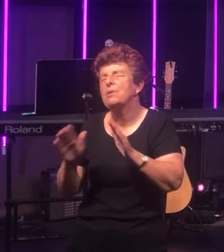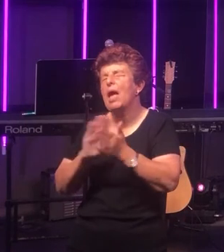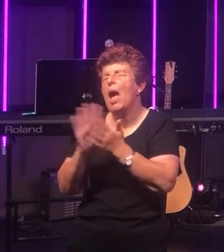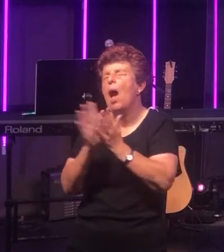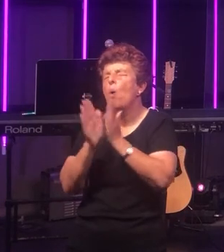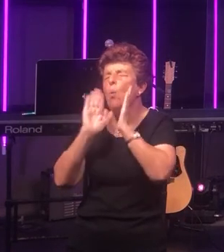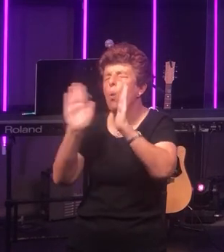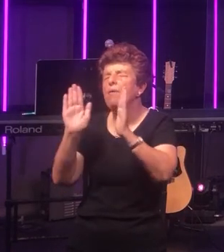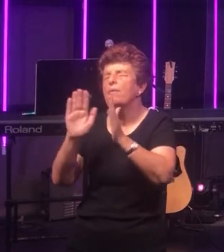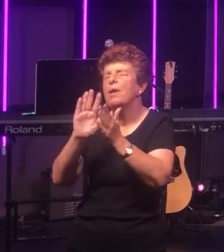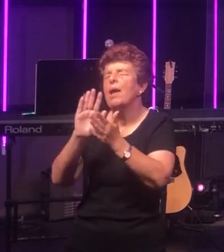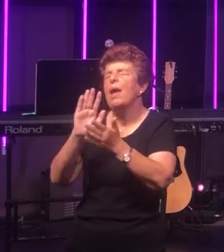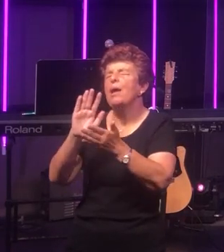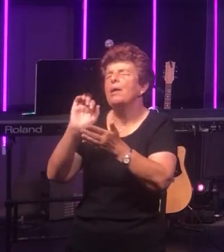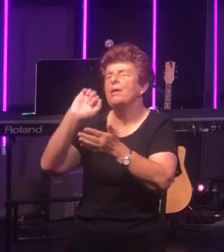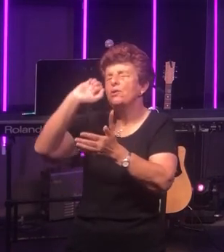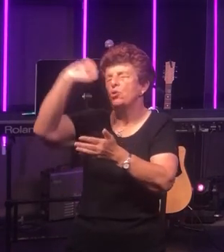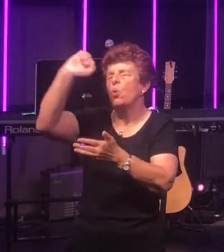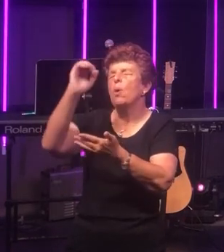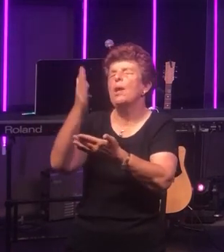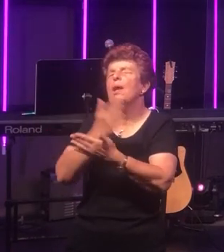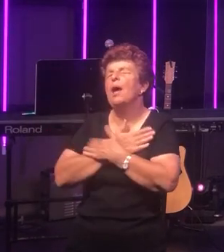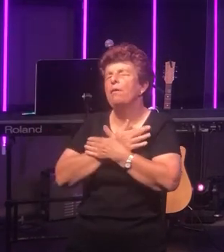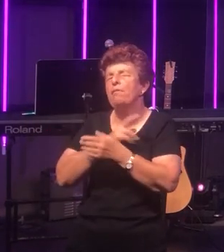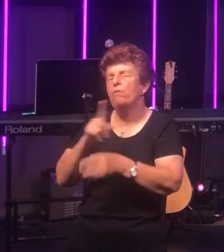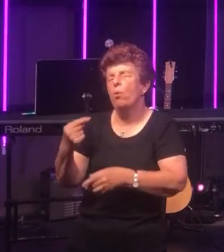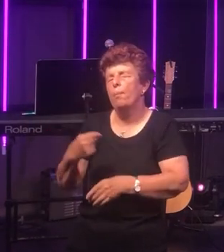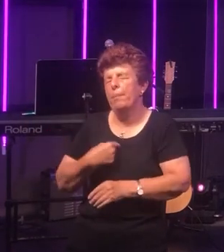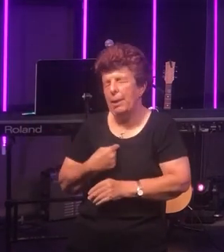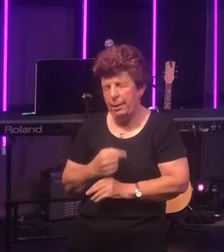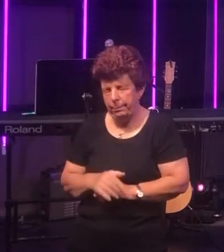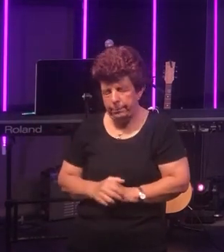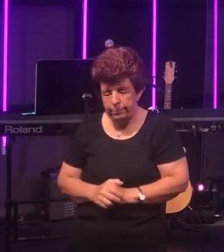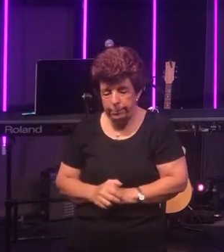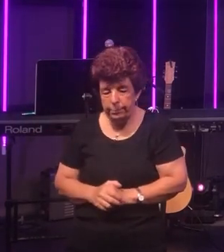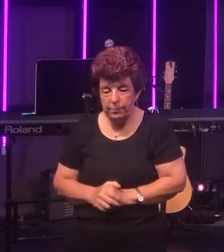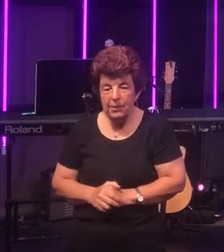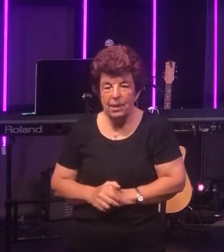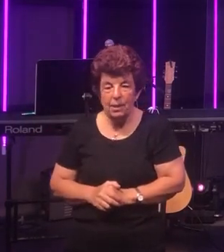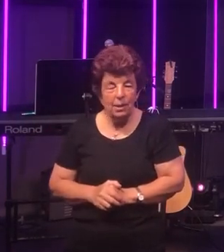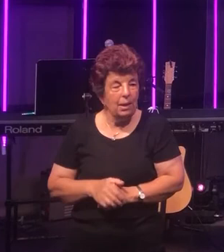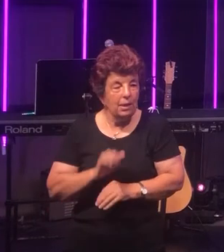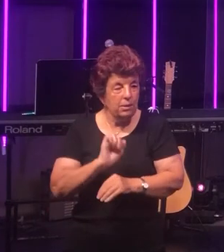saviour's love for me. Is that your testimony?